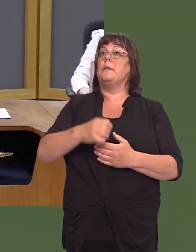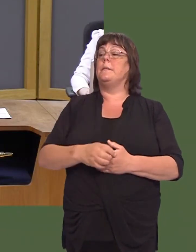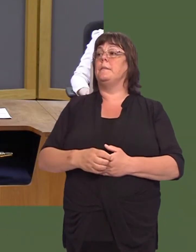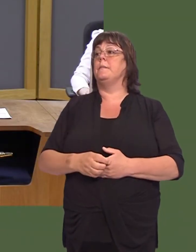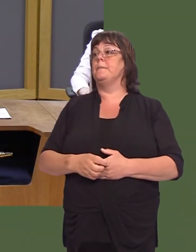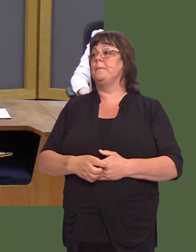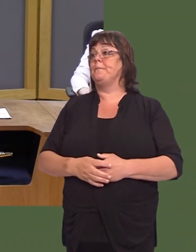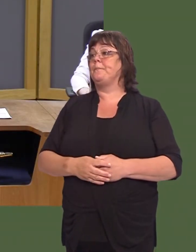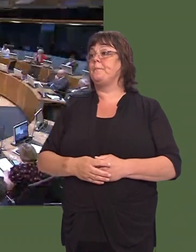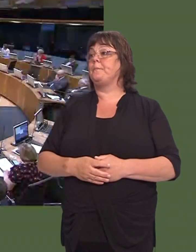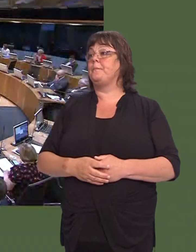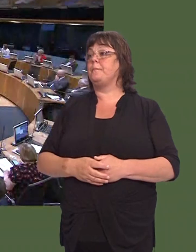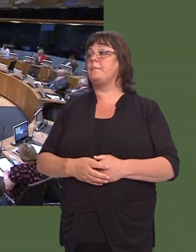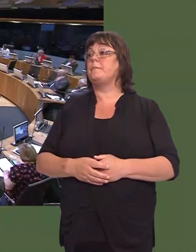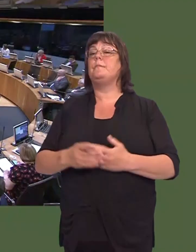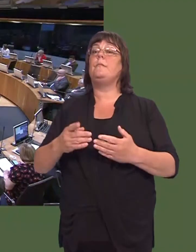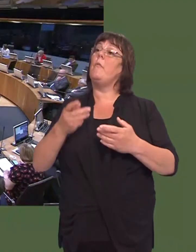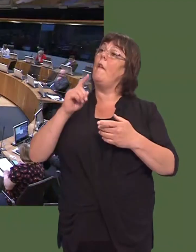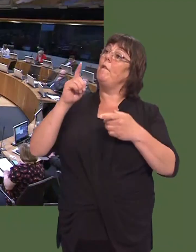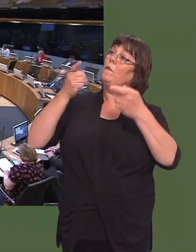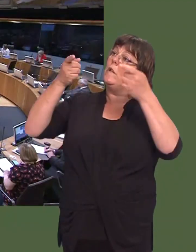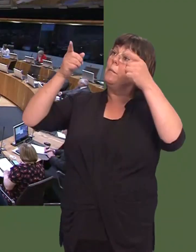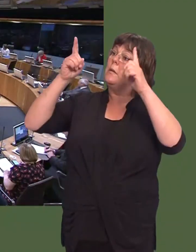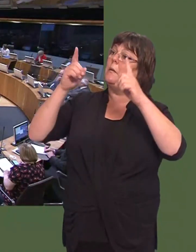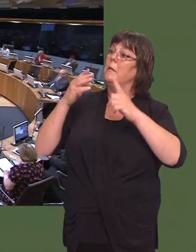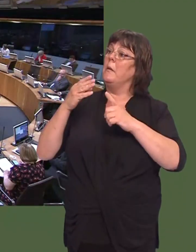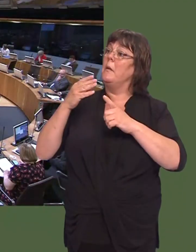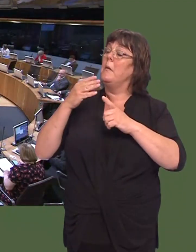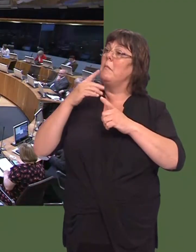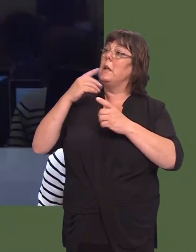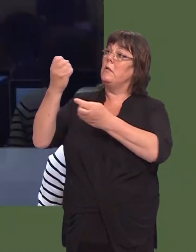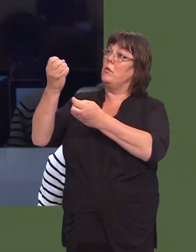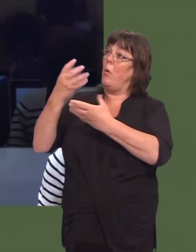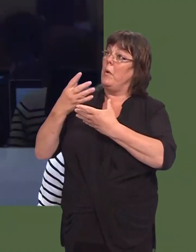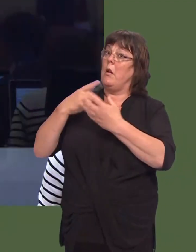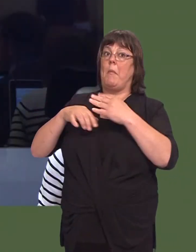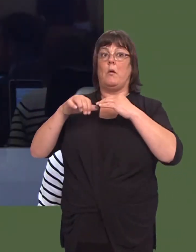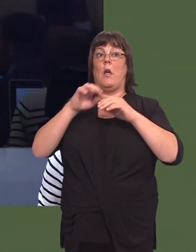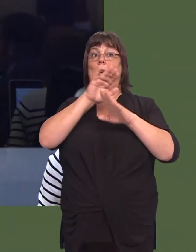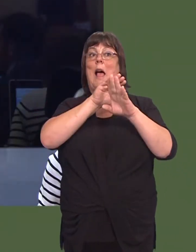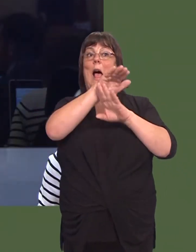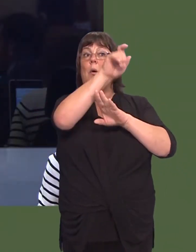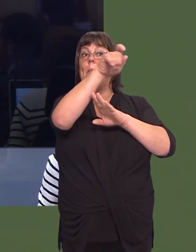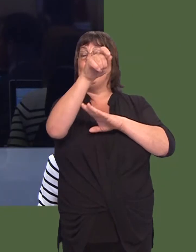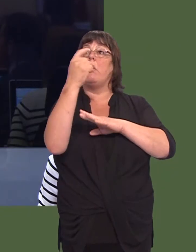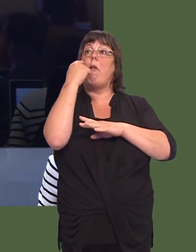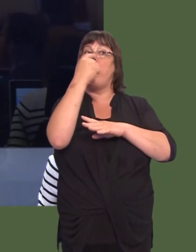A wnaiff y Prif Weinidog ddatganiad am yr amseroedd aros dilynol ar gyfer gwasanaethau